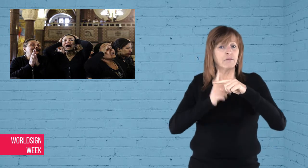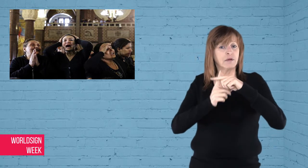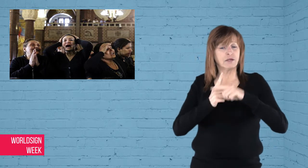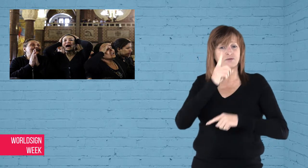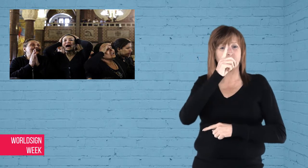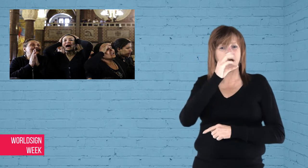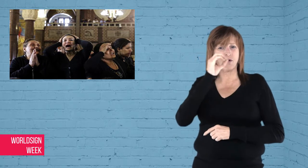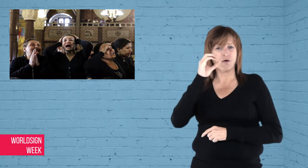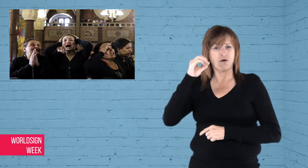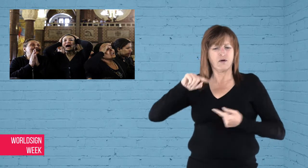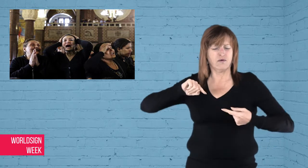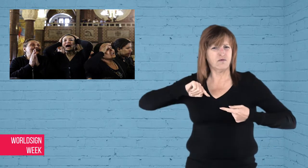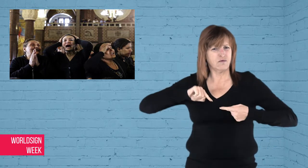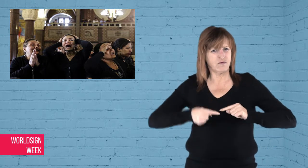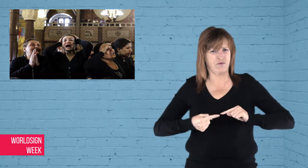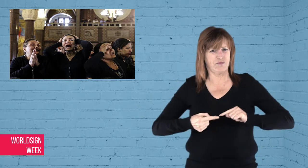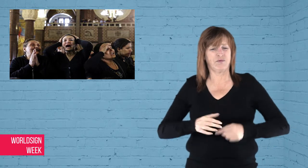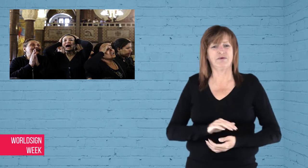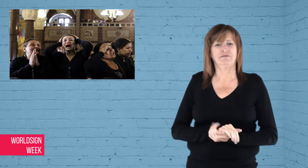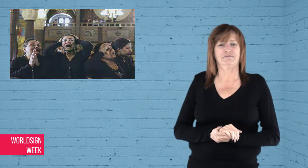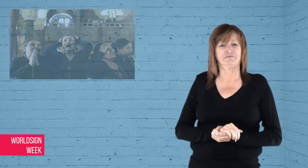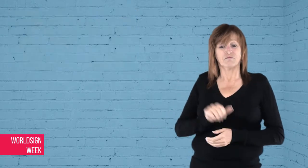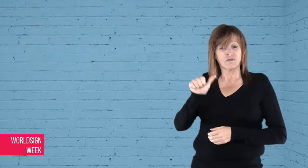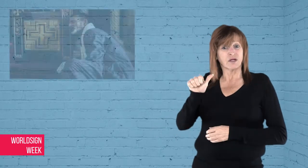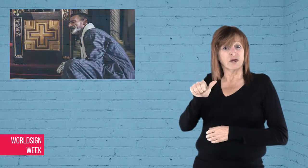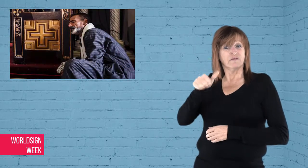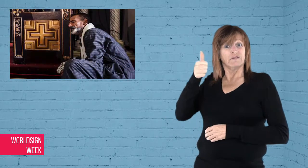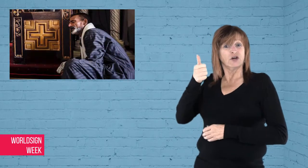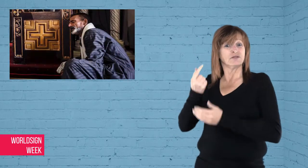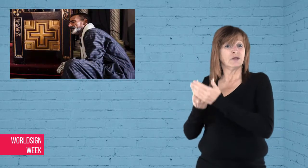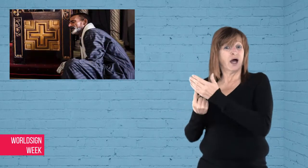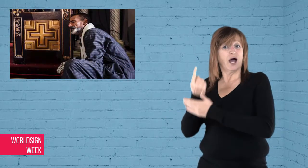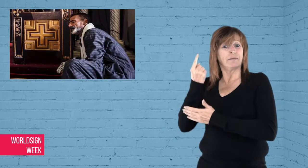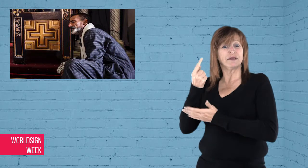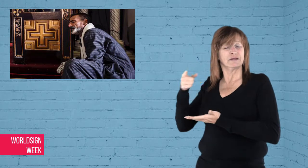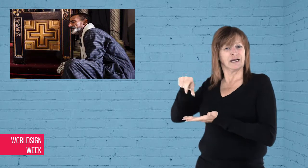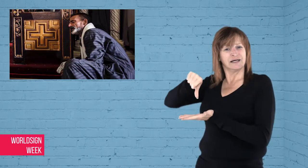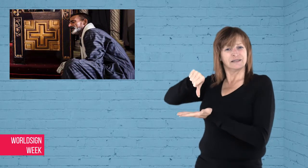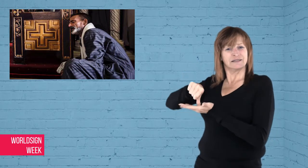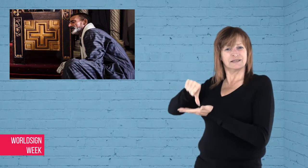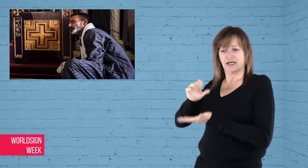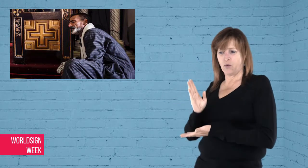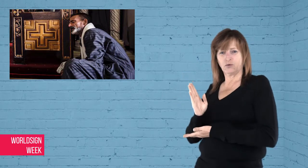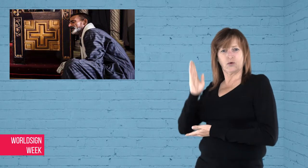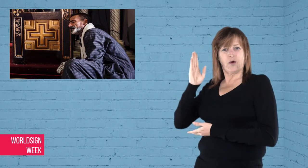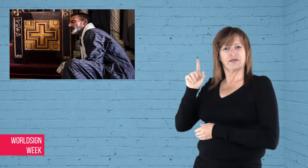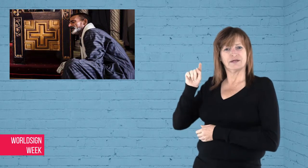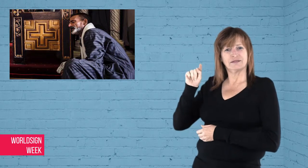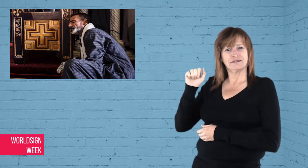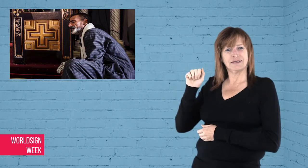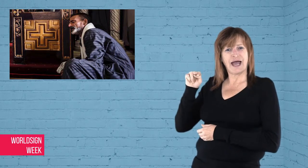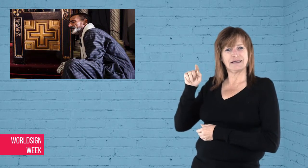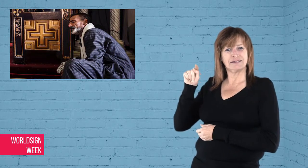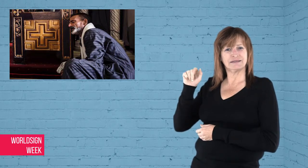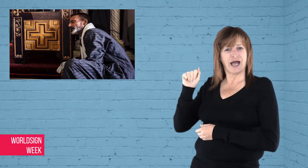100. The first attack happened in the northern city of Tanta, and in the